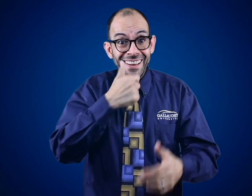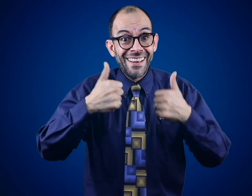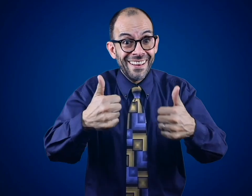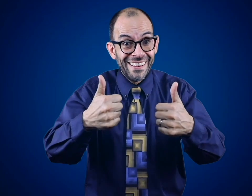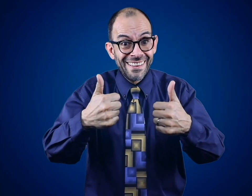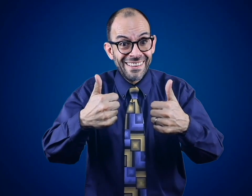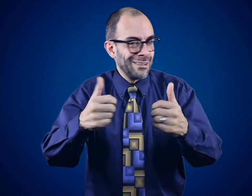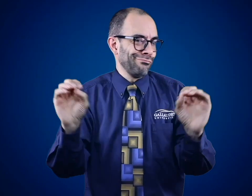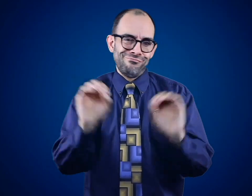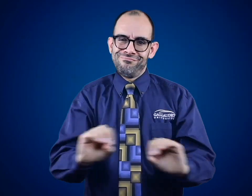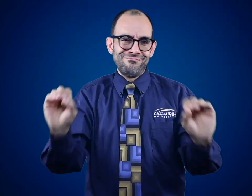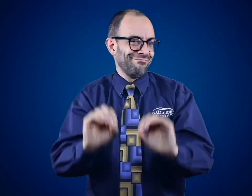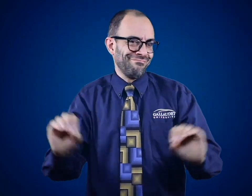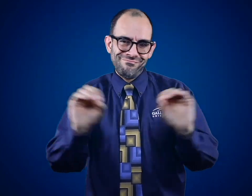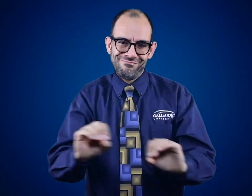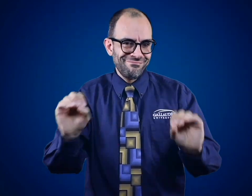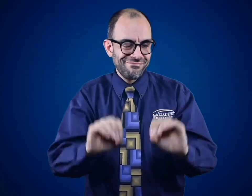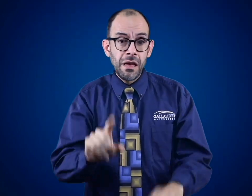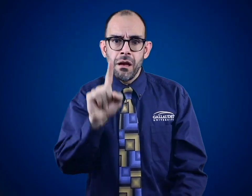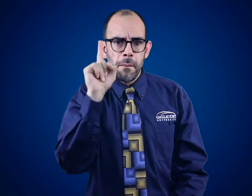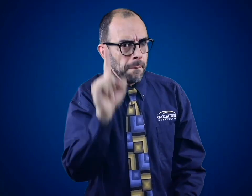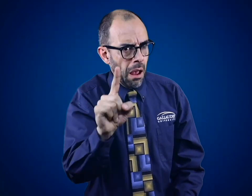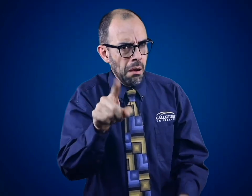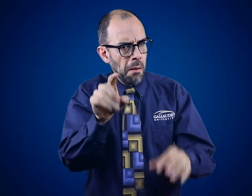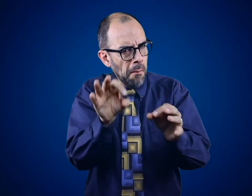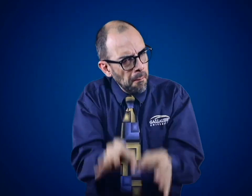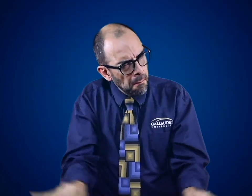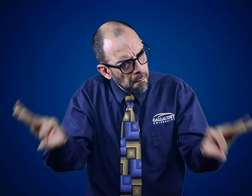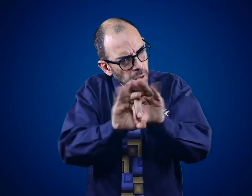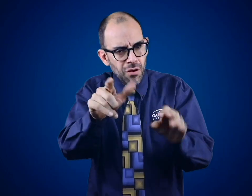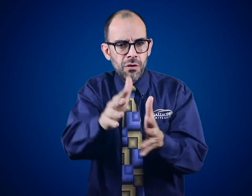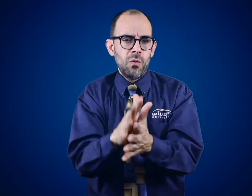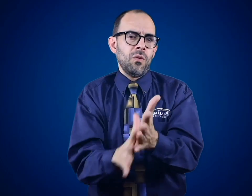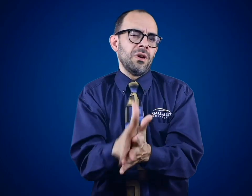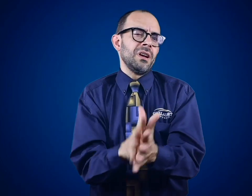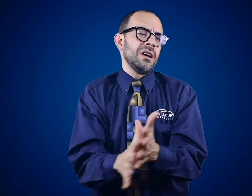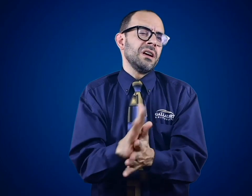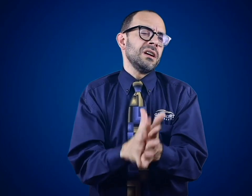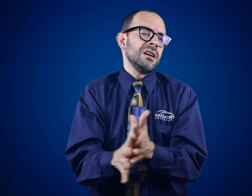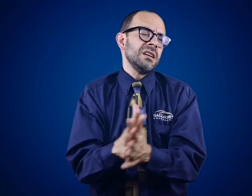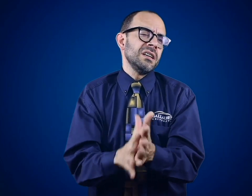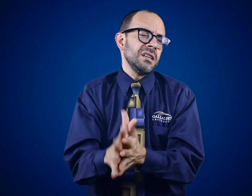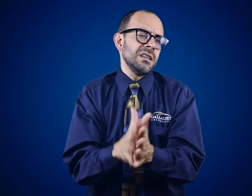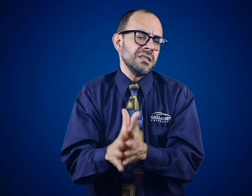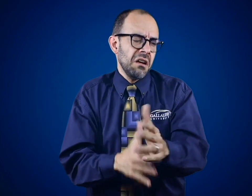but they still have not developed a vaccination yet. However, it's critical that you remember to wash your hands